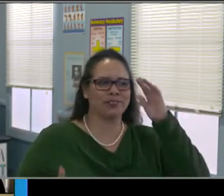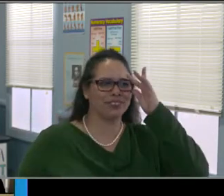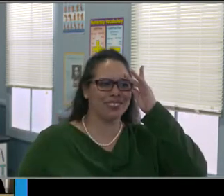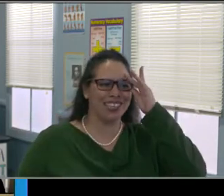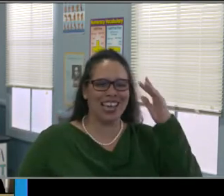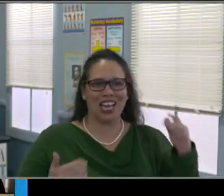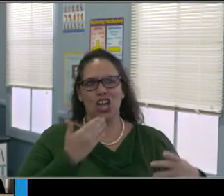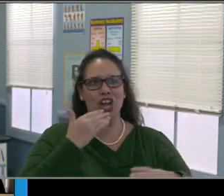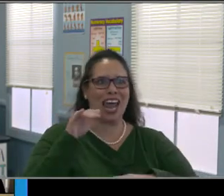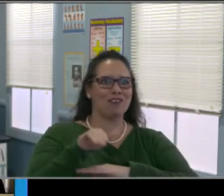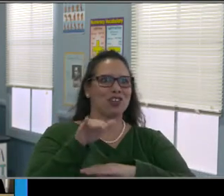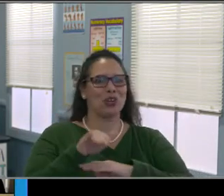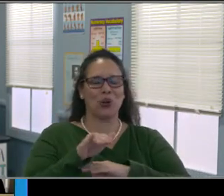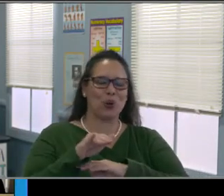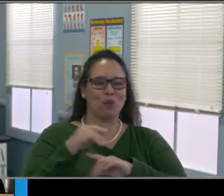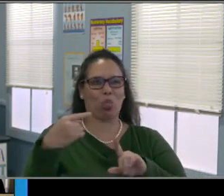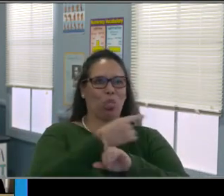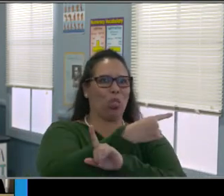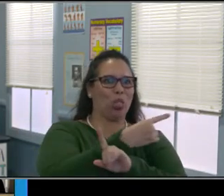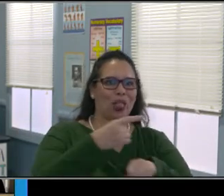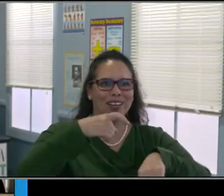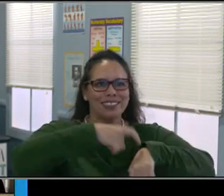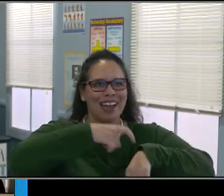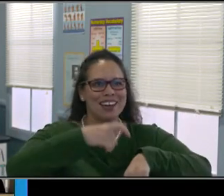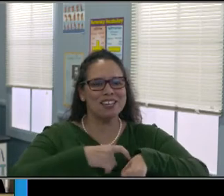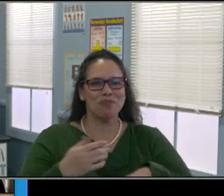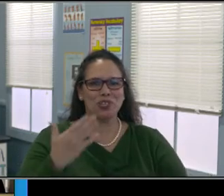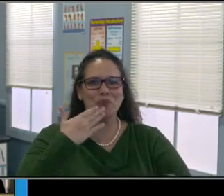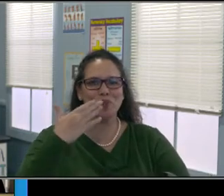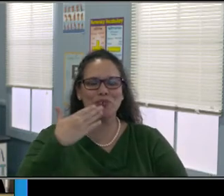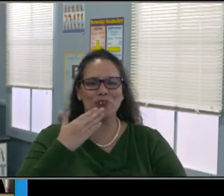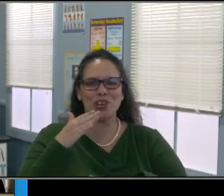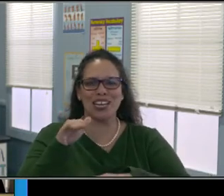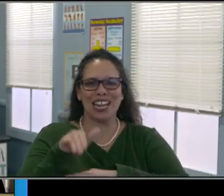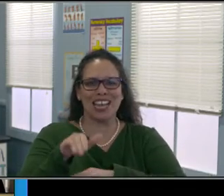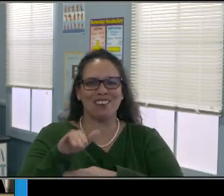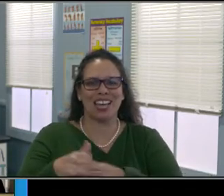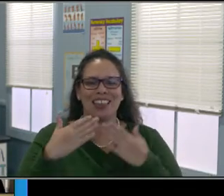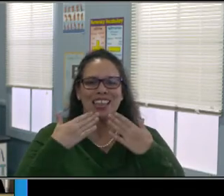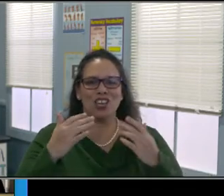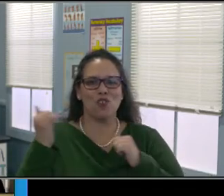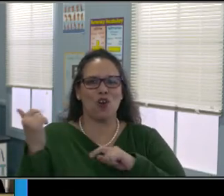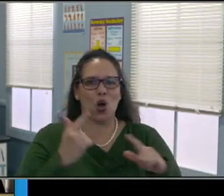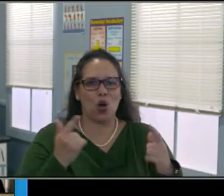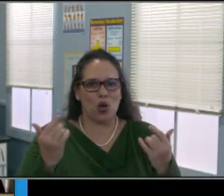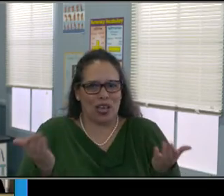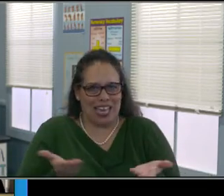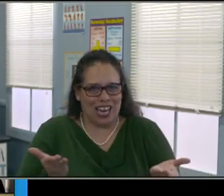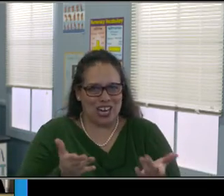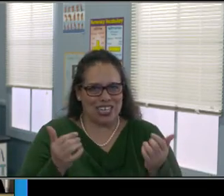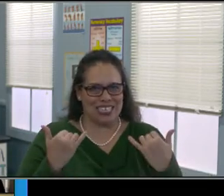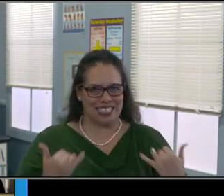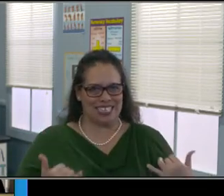They may be on YouTube. So if I do see them I'll make sure to recognize them